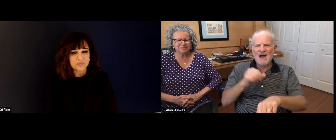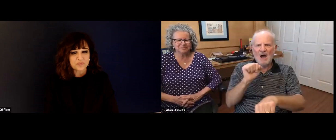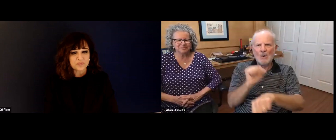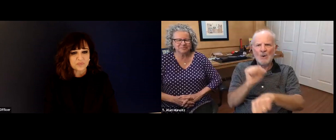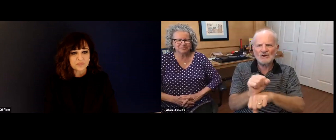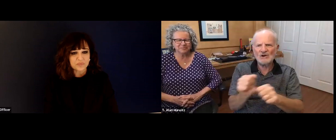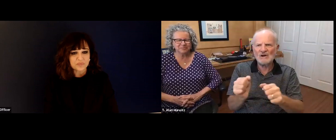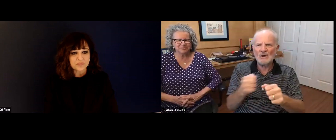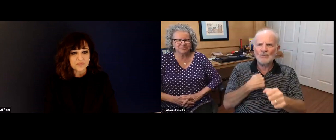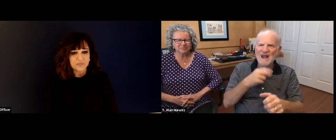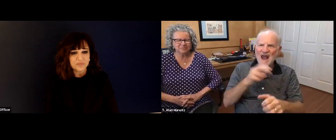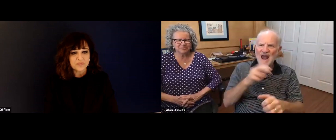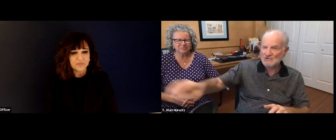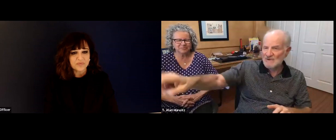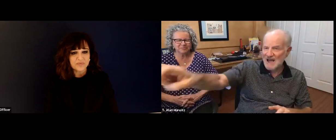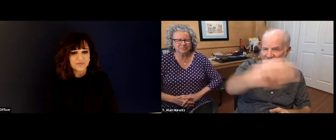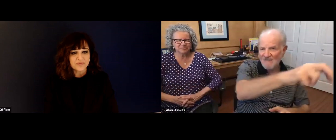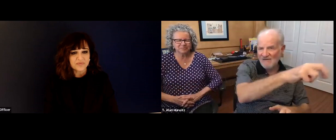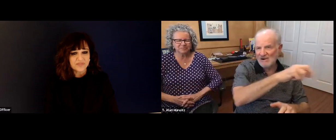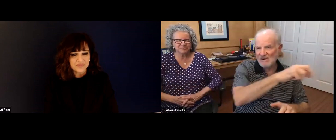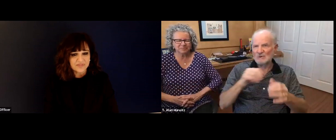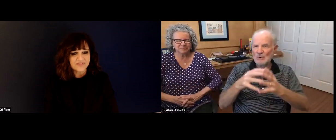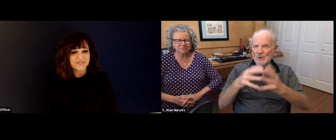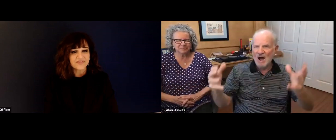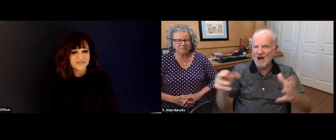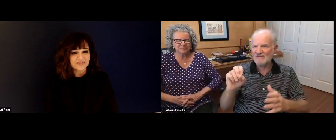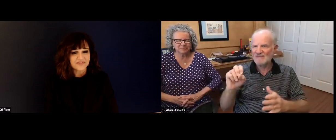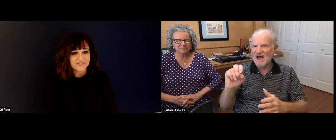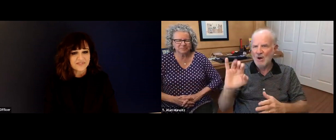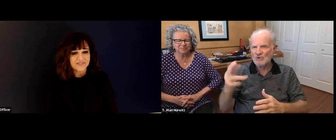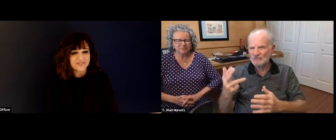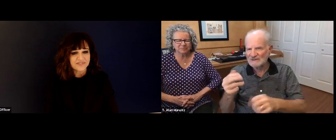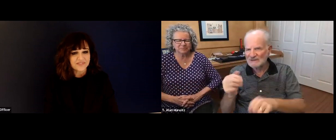that it was important in terms of a titling convention that